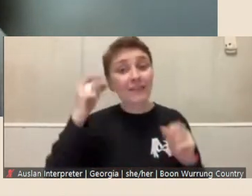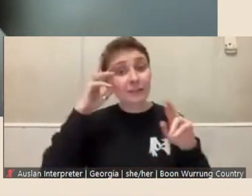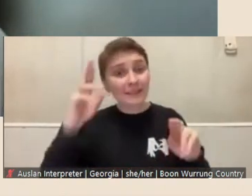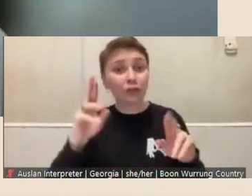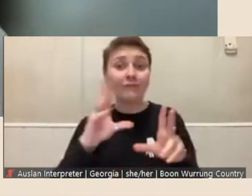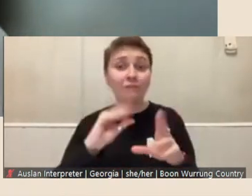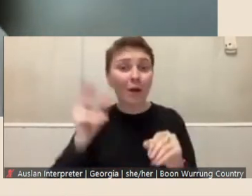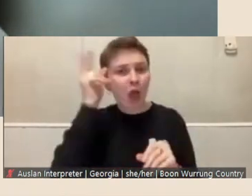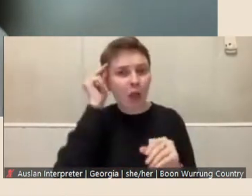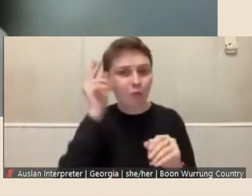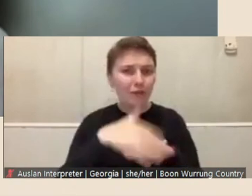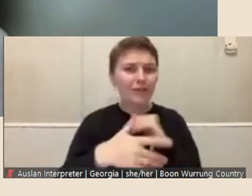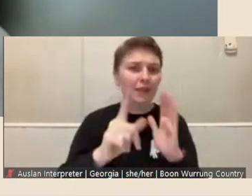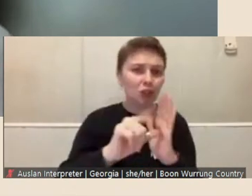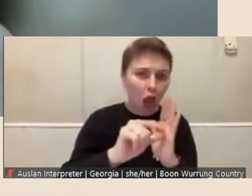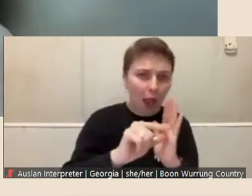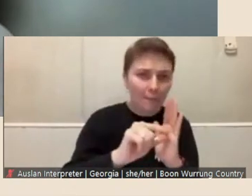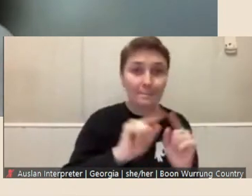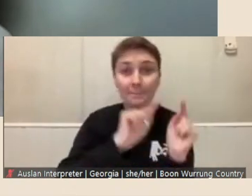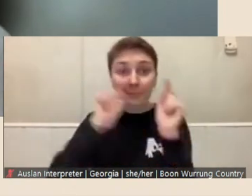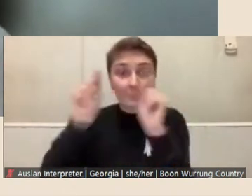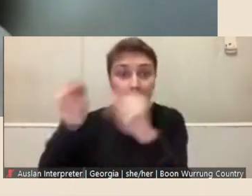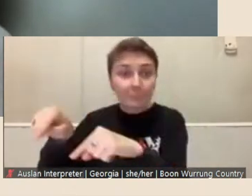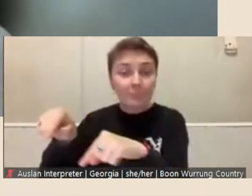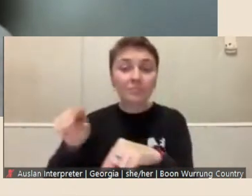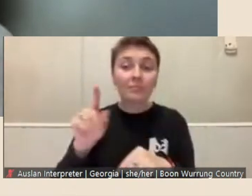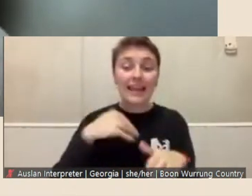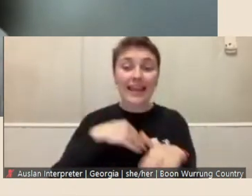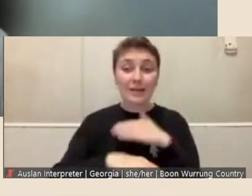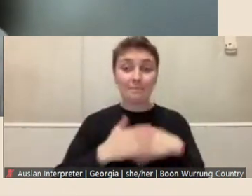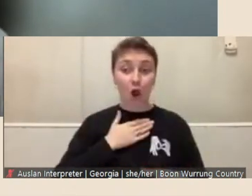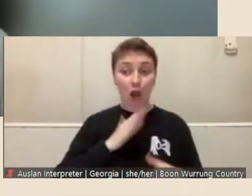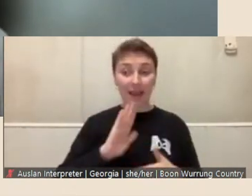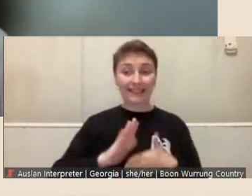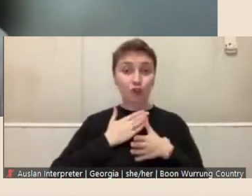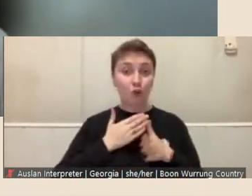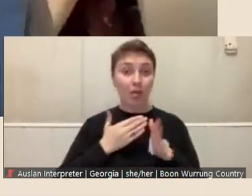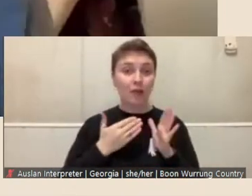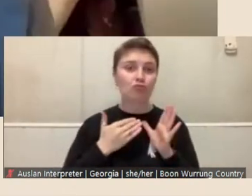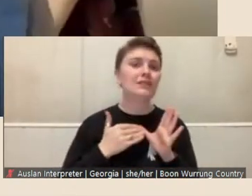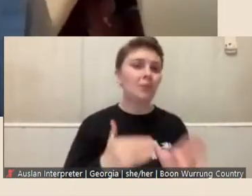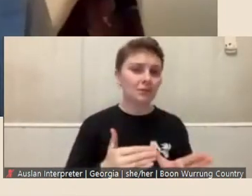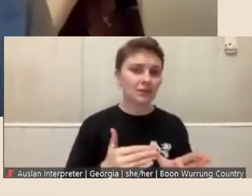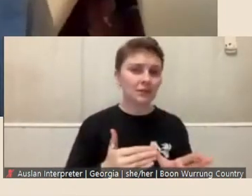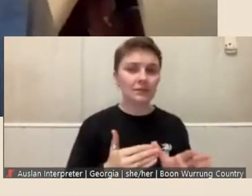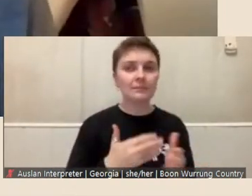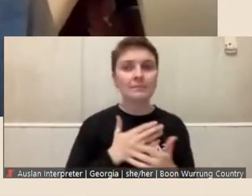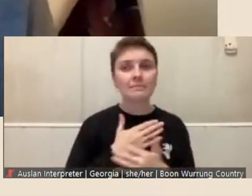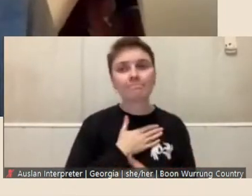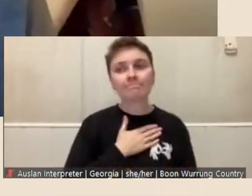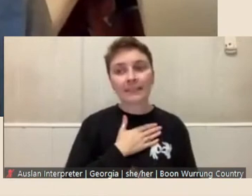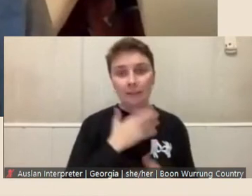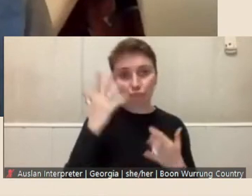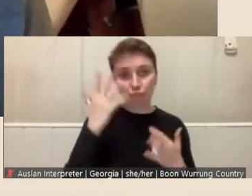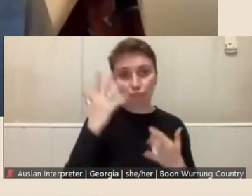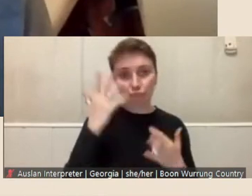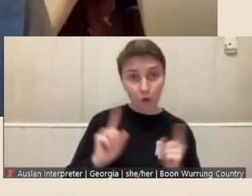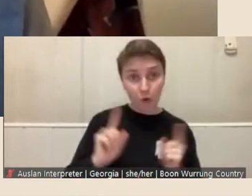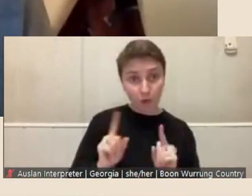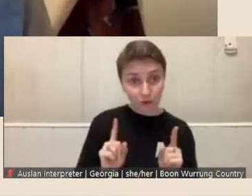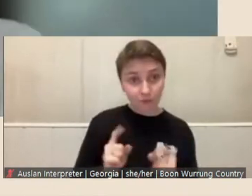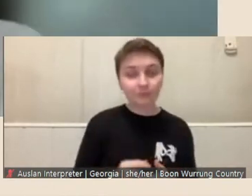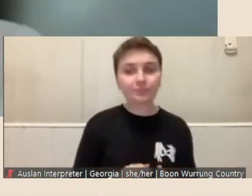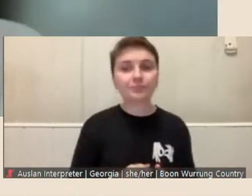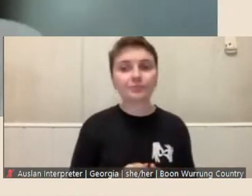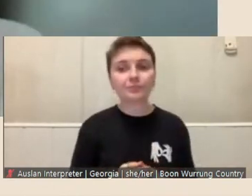the time there, in my initial response I guess my, my thinking around it is: 'how will you take